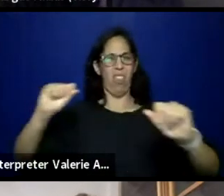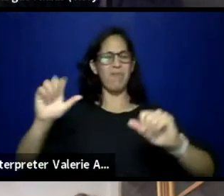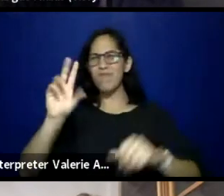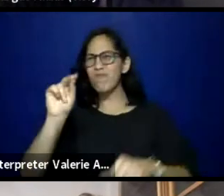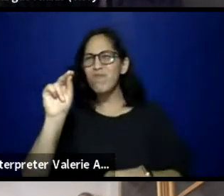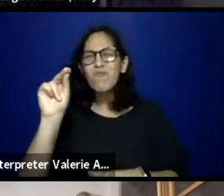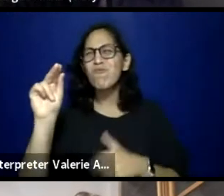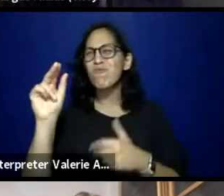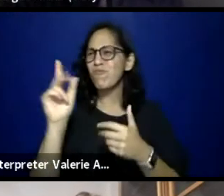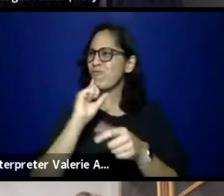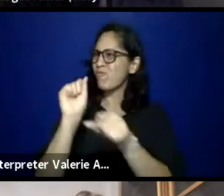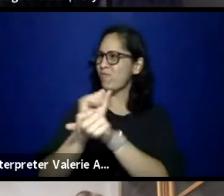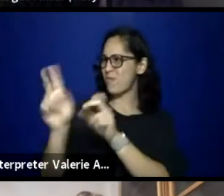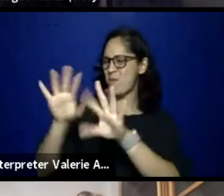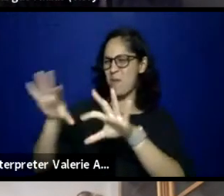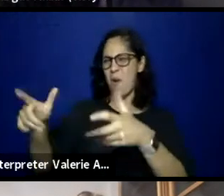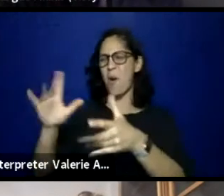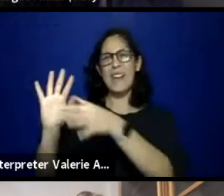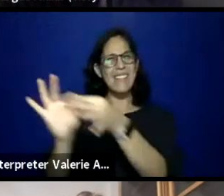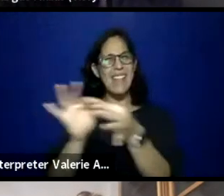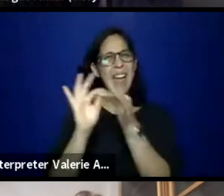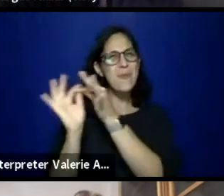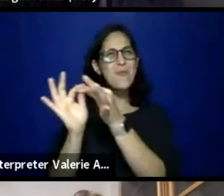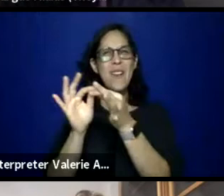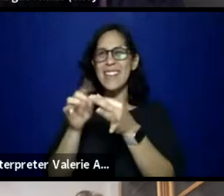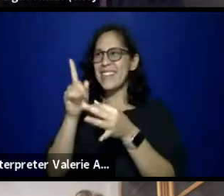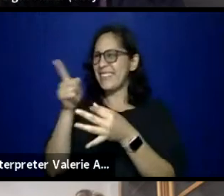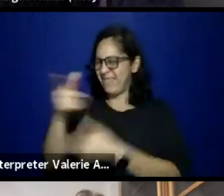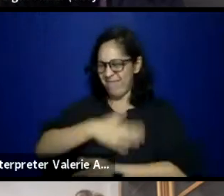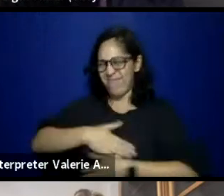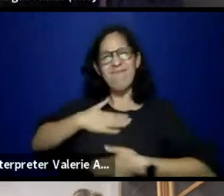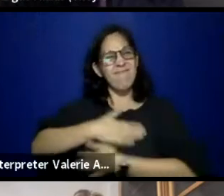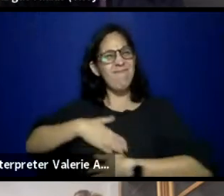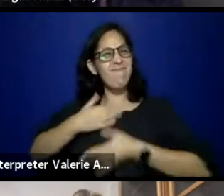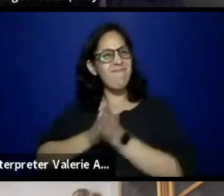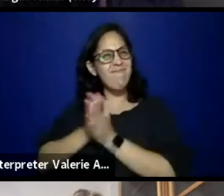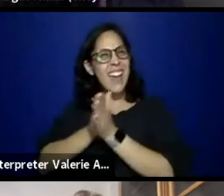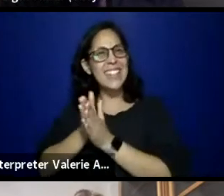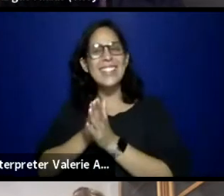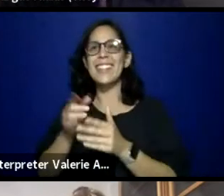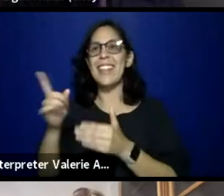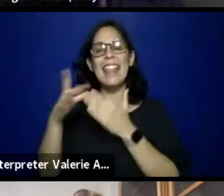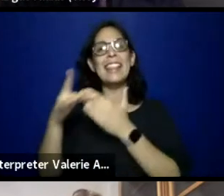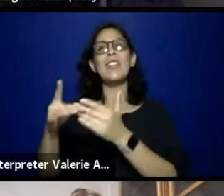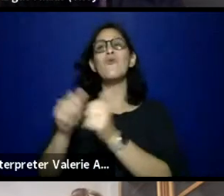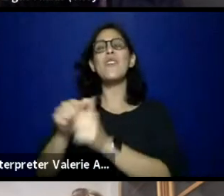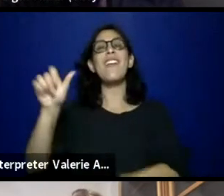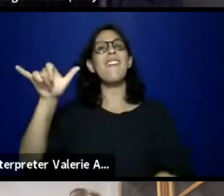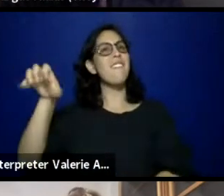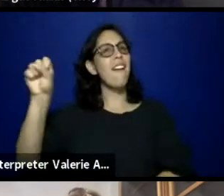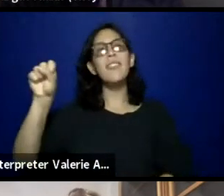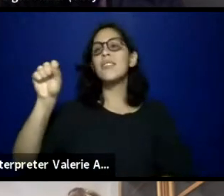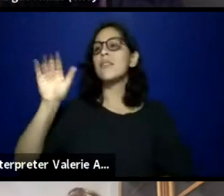because they love to do it. And so yes, leading with yes is absolutely the culture,